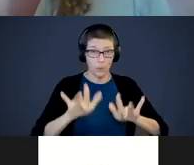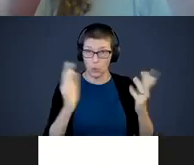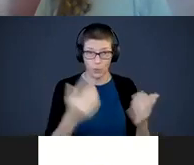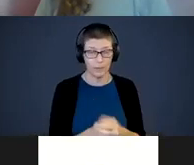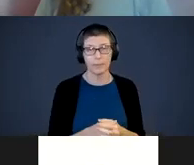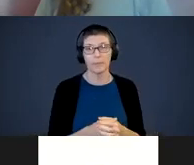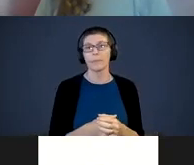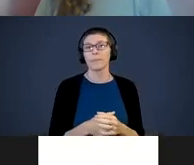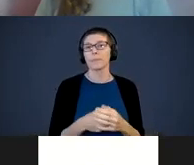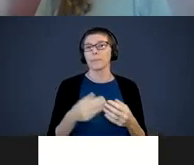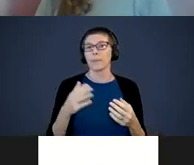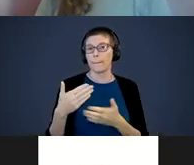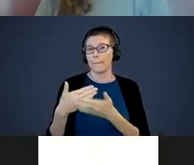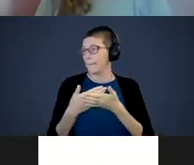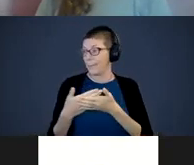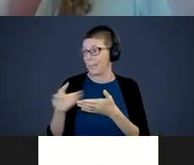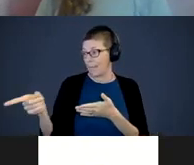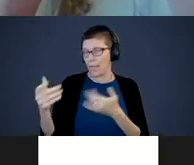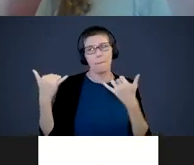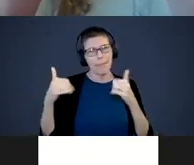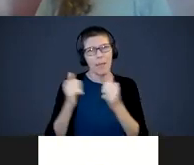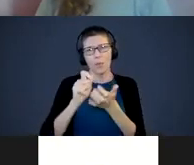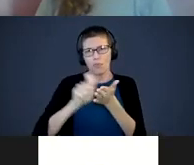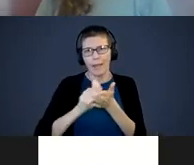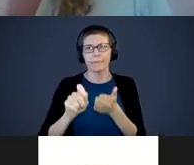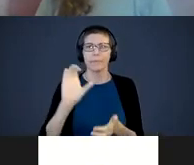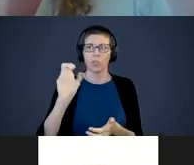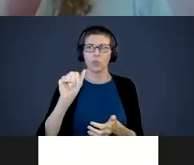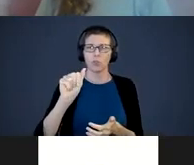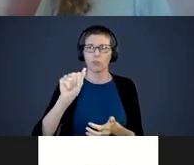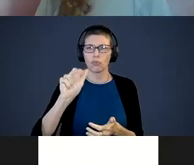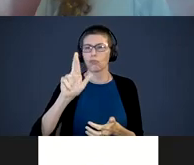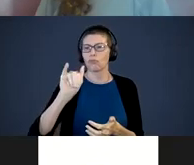Let your baby play with writing materials, crayons, pencils, chalk, paper,